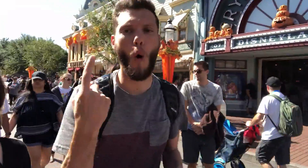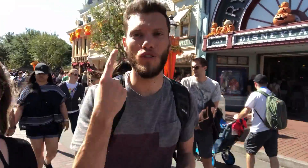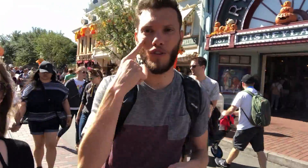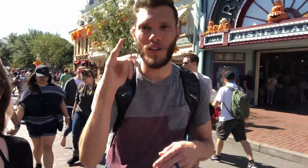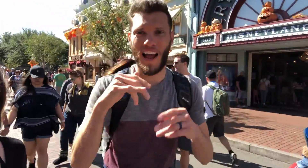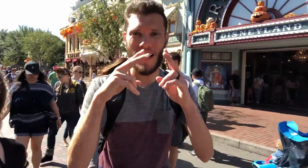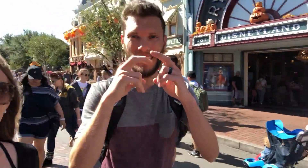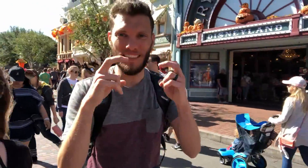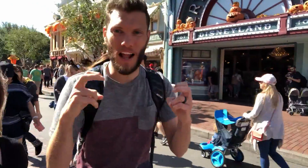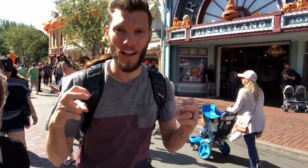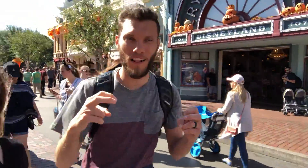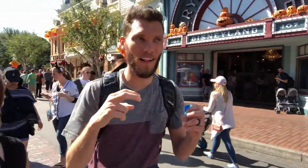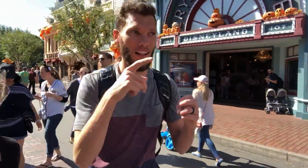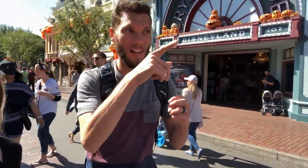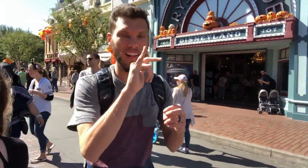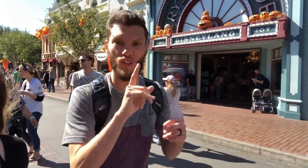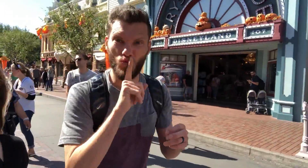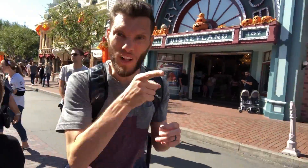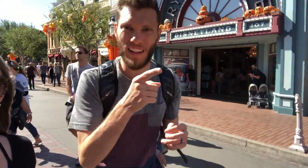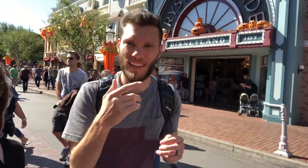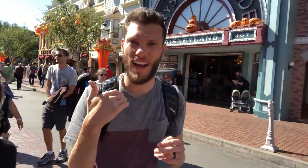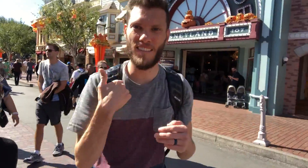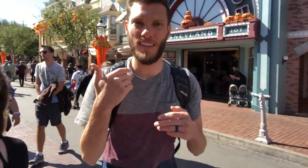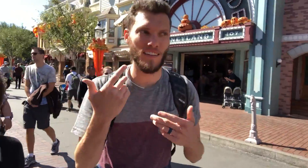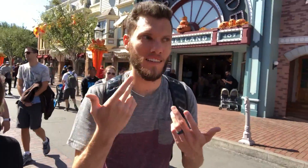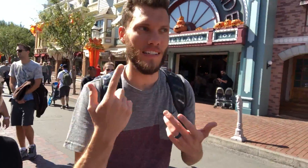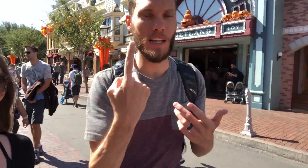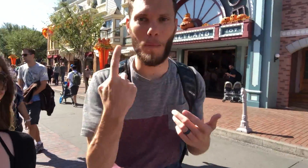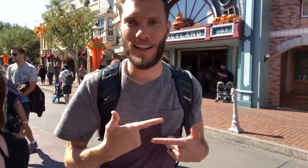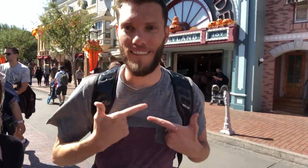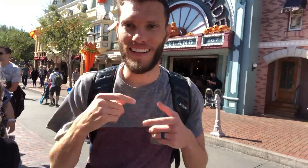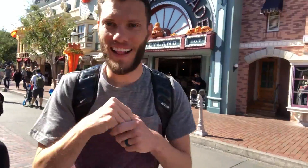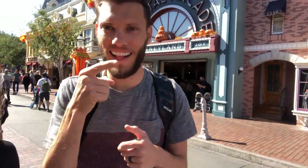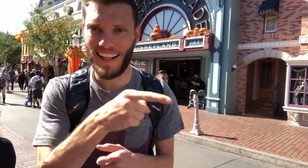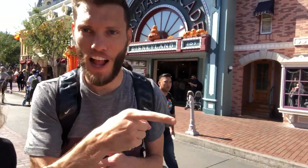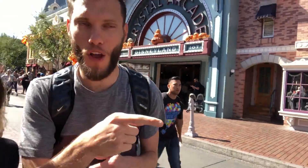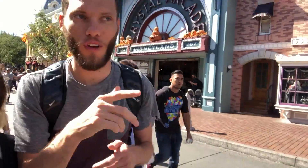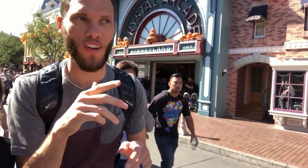I always thought the castle was real. I thought someone lived there.